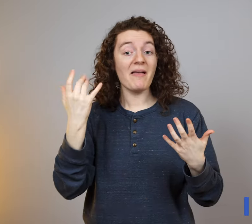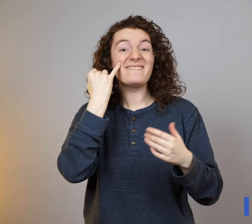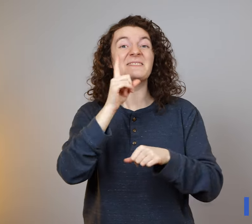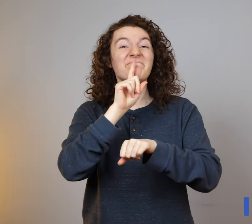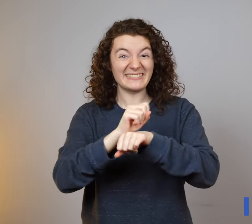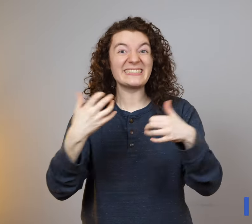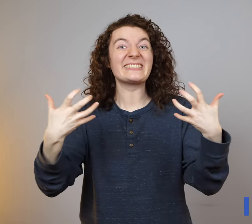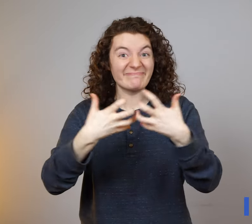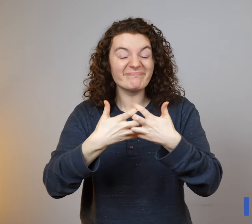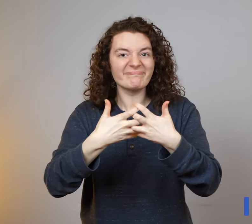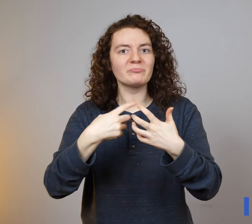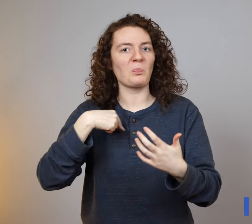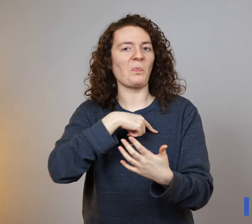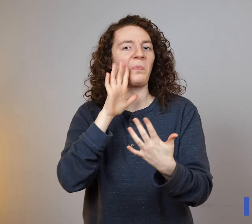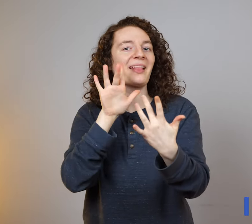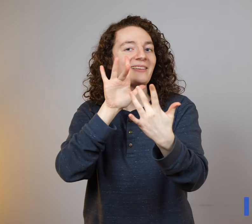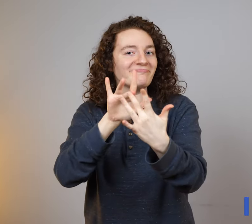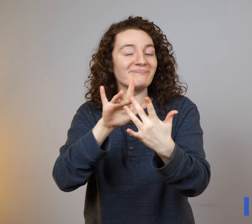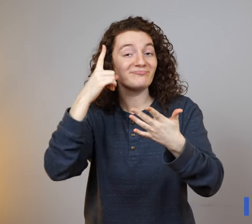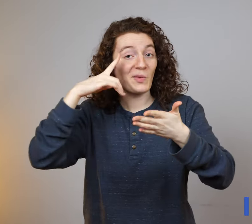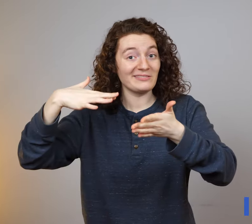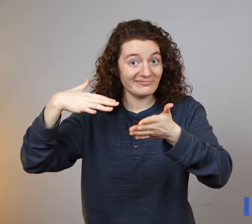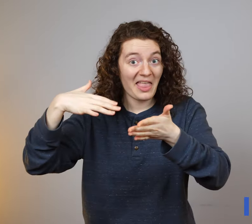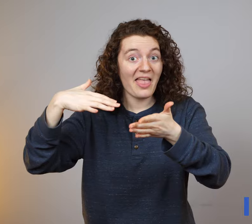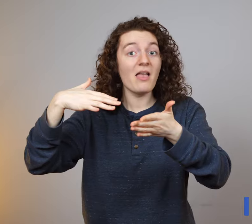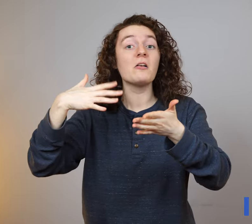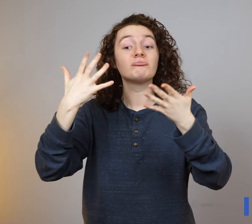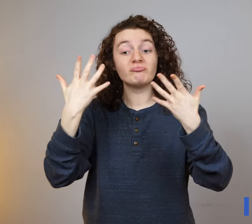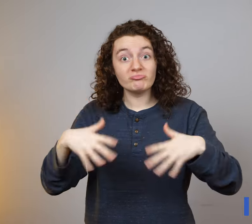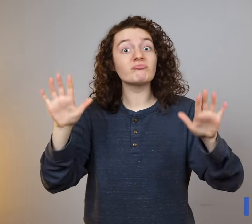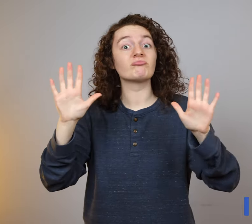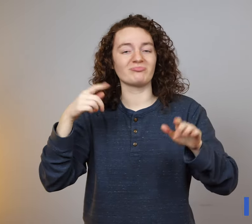If you match for a study, we will ask you to participate in one of our studies.